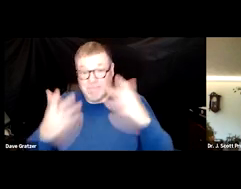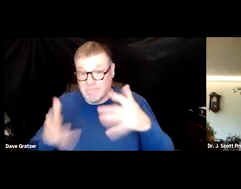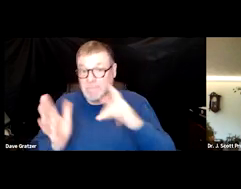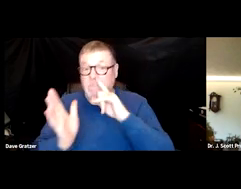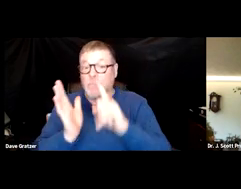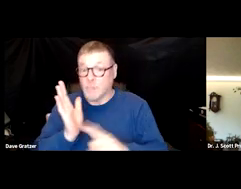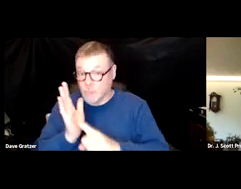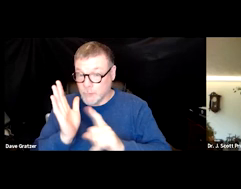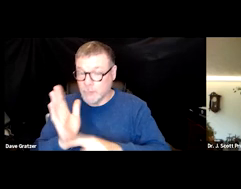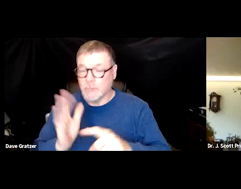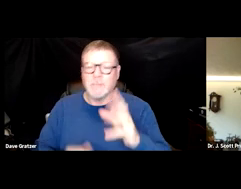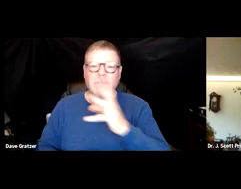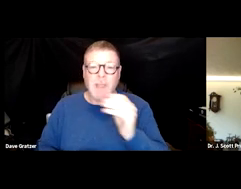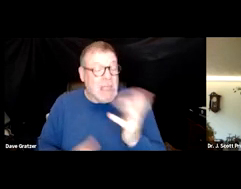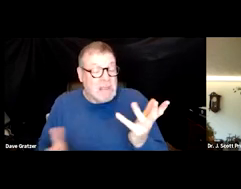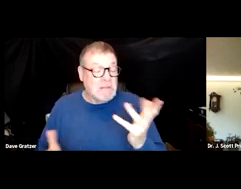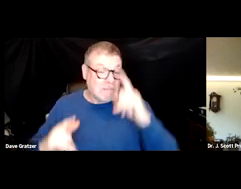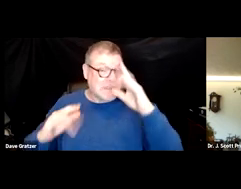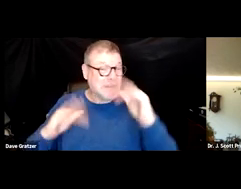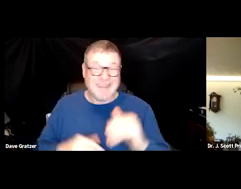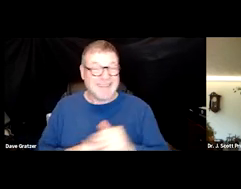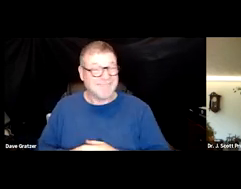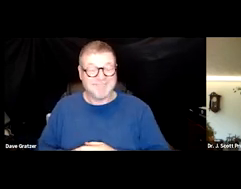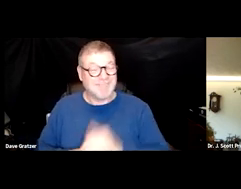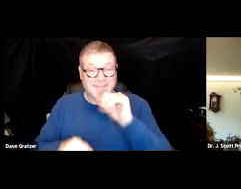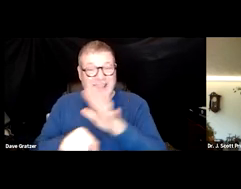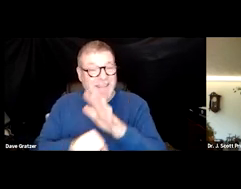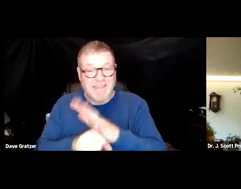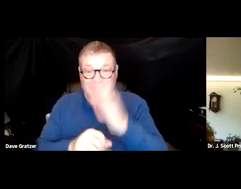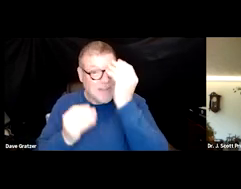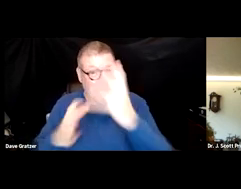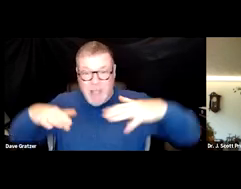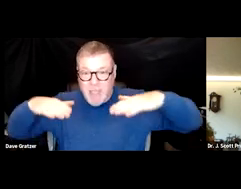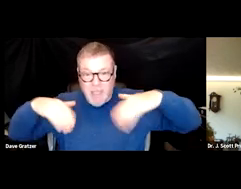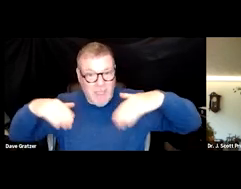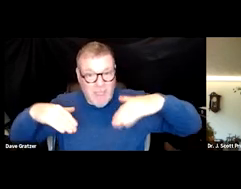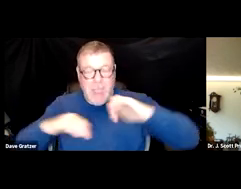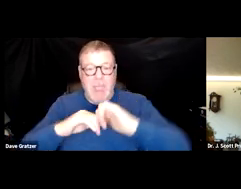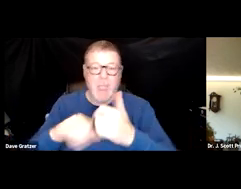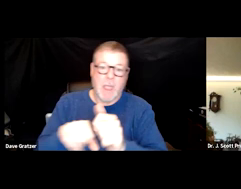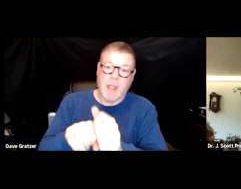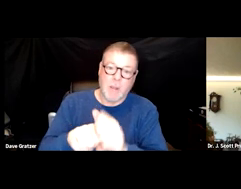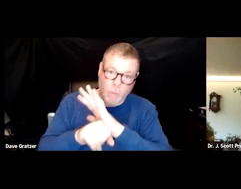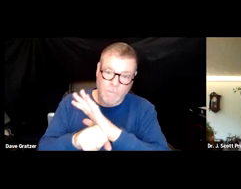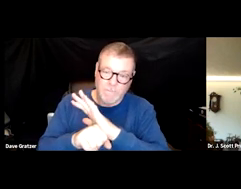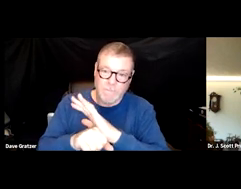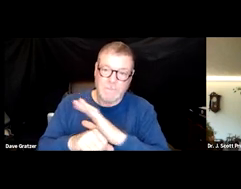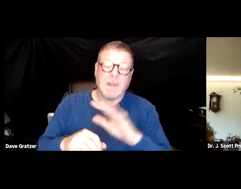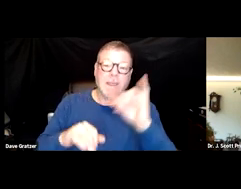as kind of expected. Not a lot of information out there how COVID maybe can affect